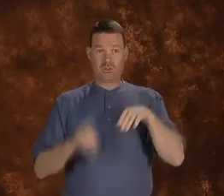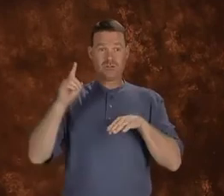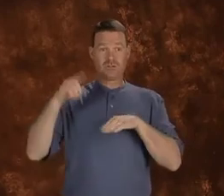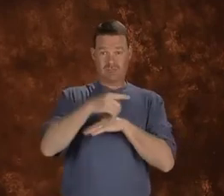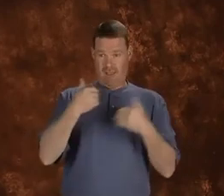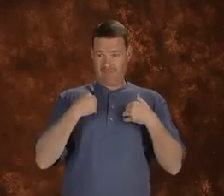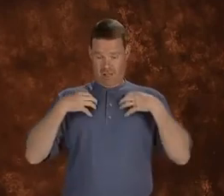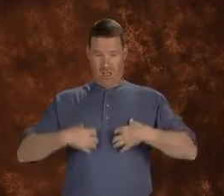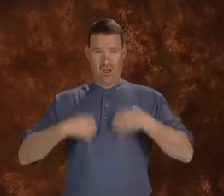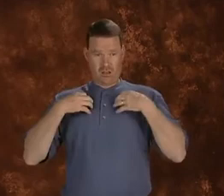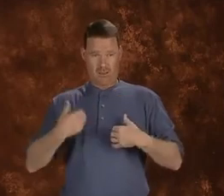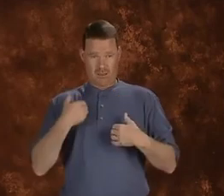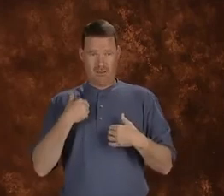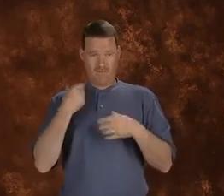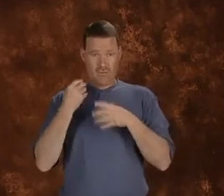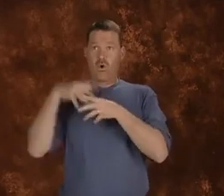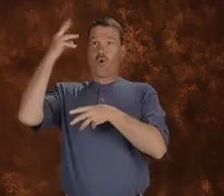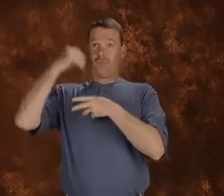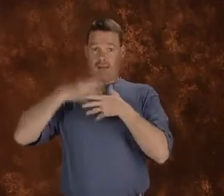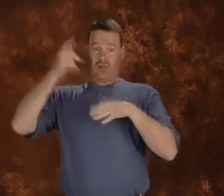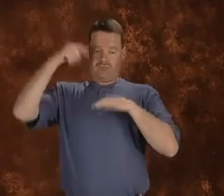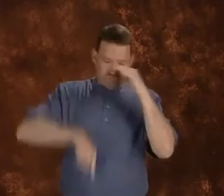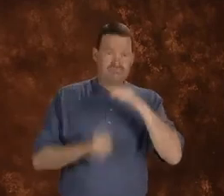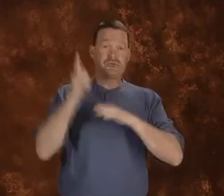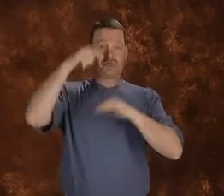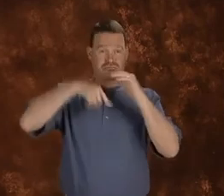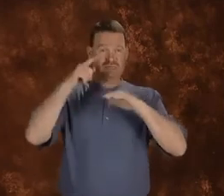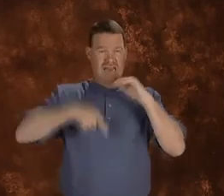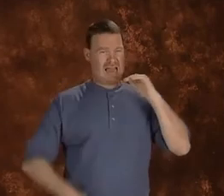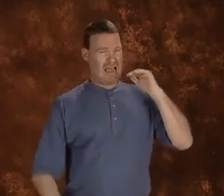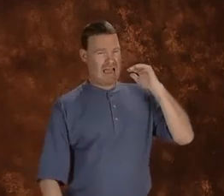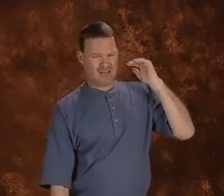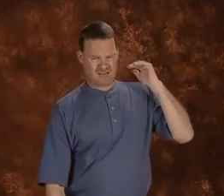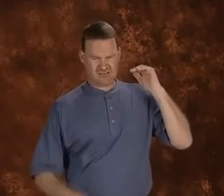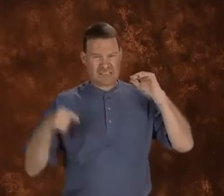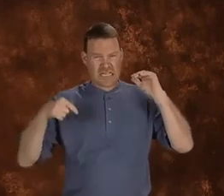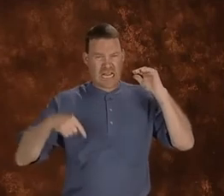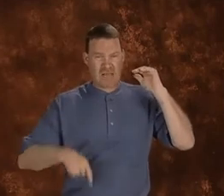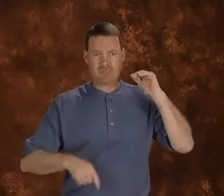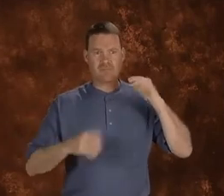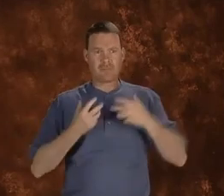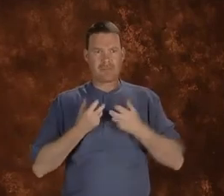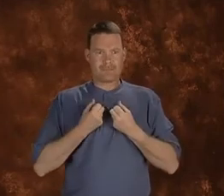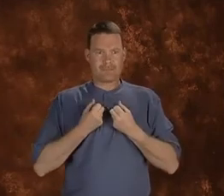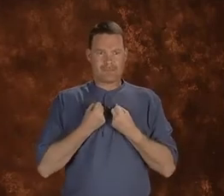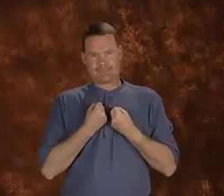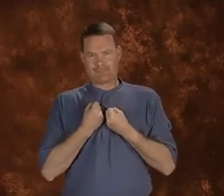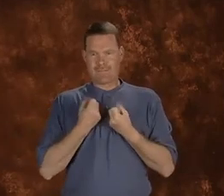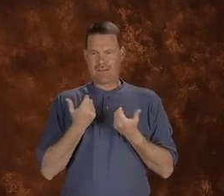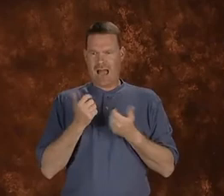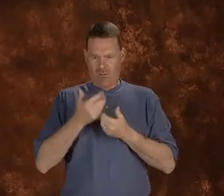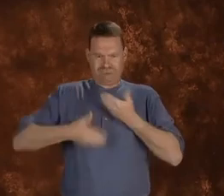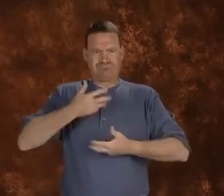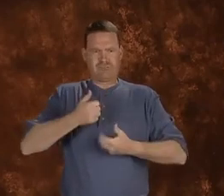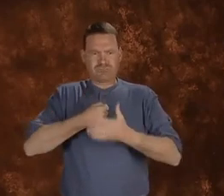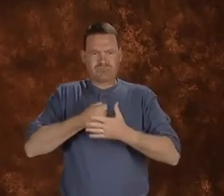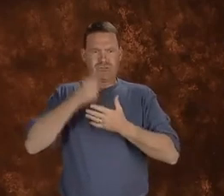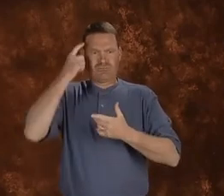They can withstand the pressure of deep dives.